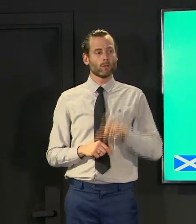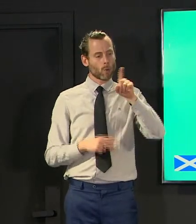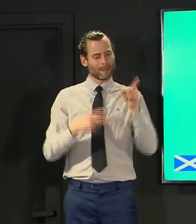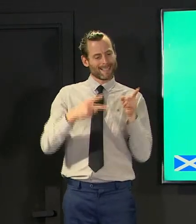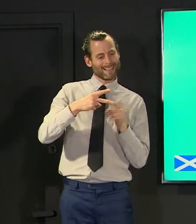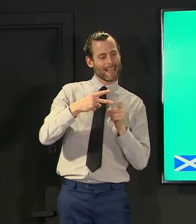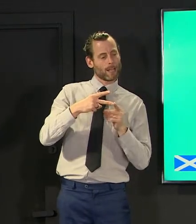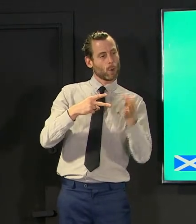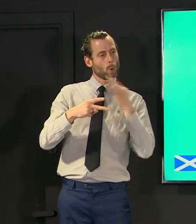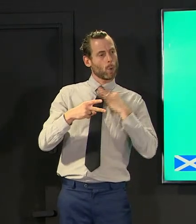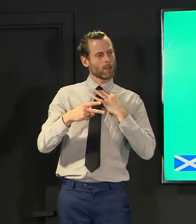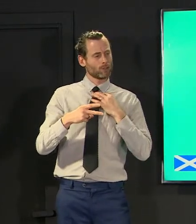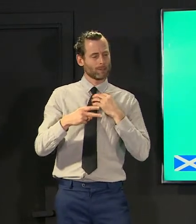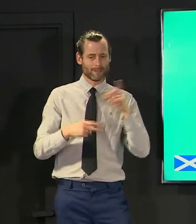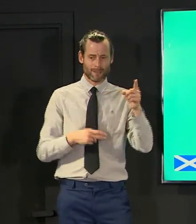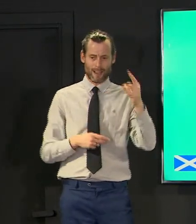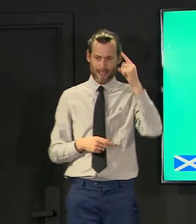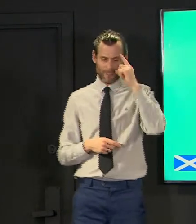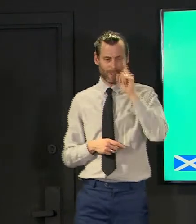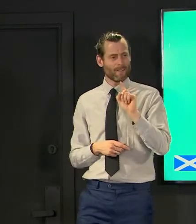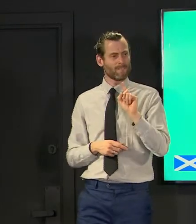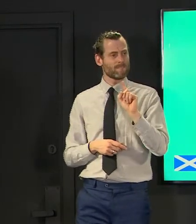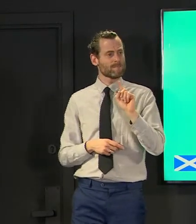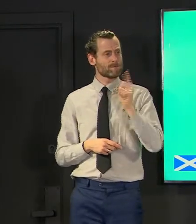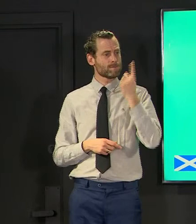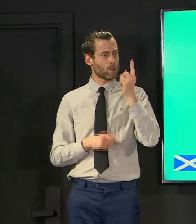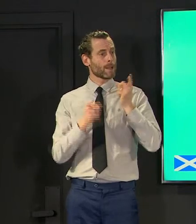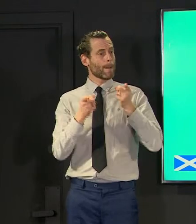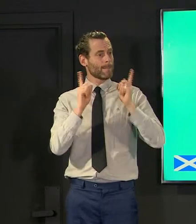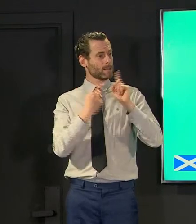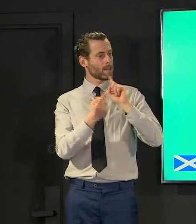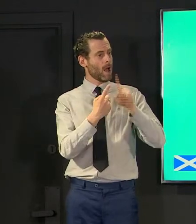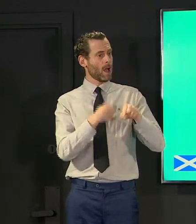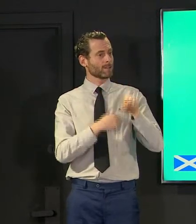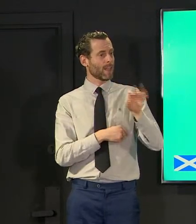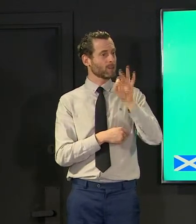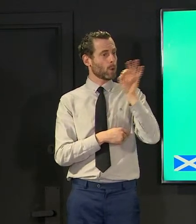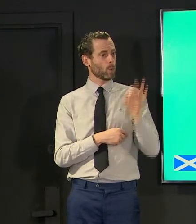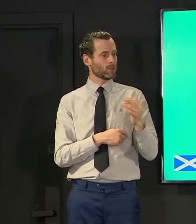time last week i think and she didn't hand me the question that was the difference last week but we